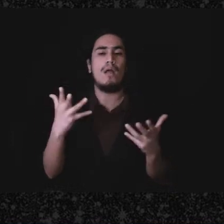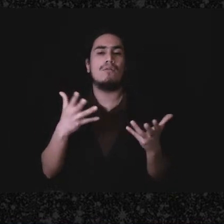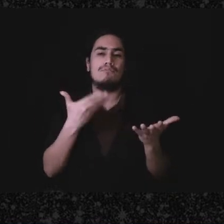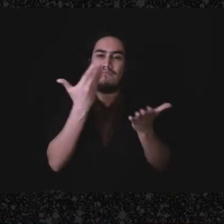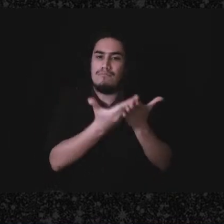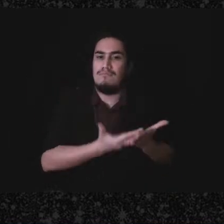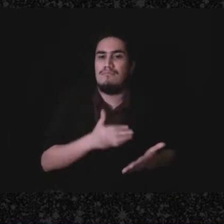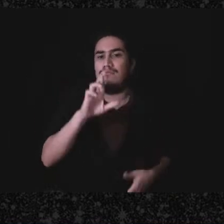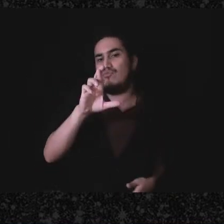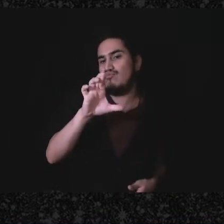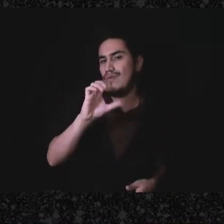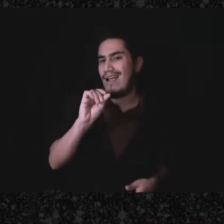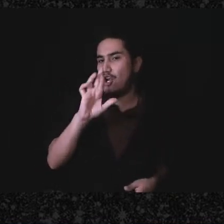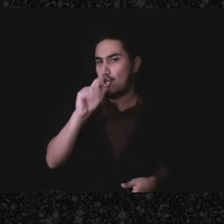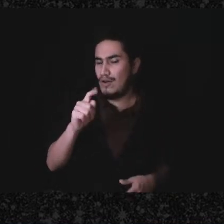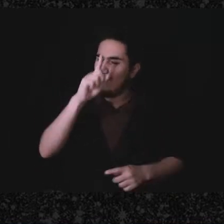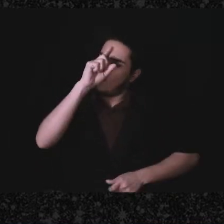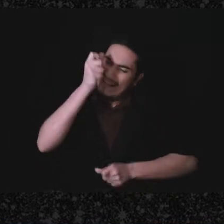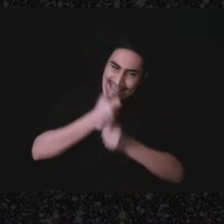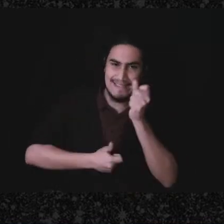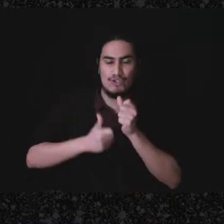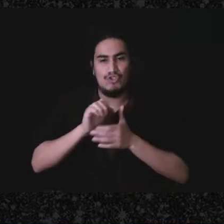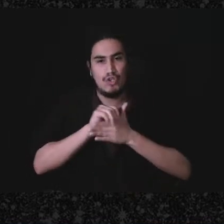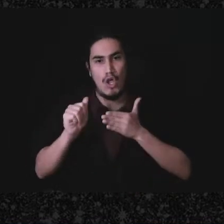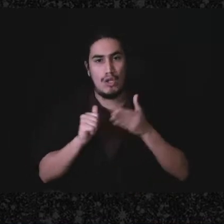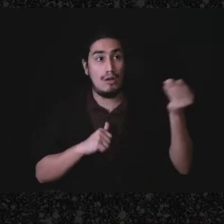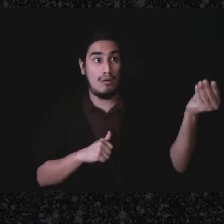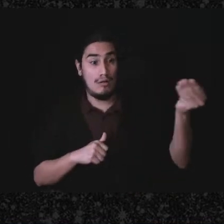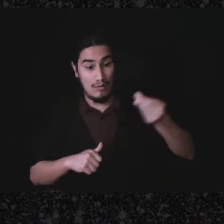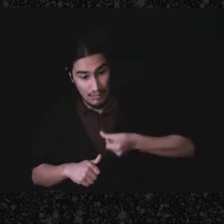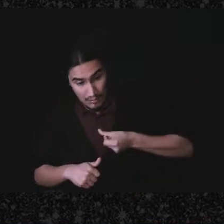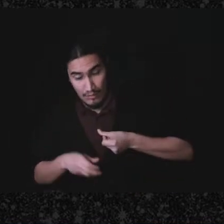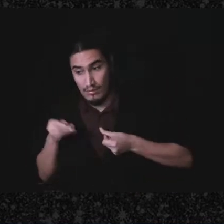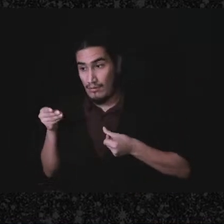that account for every dollar that went into your bank account, every dollar that went out of your